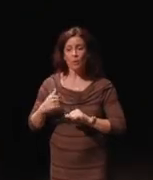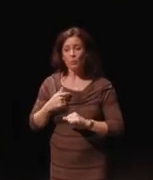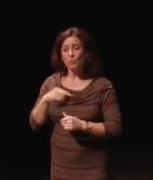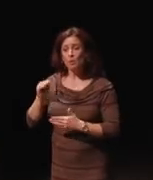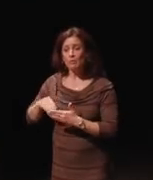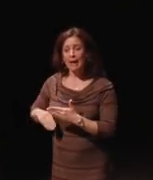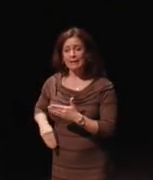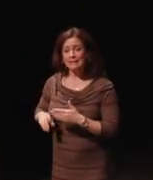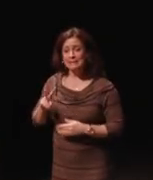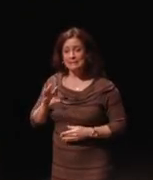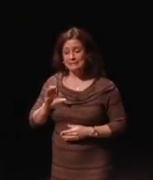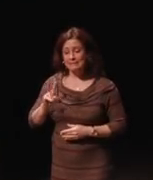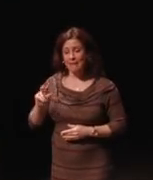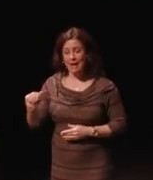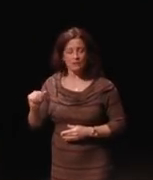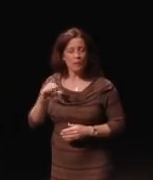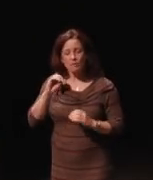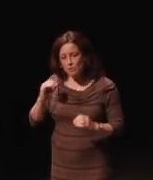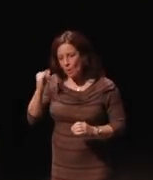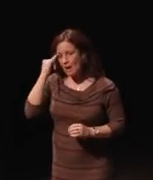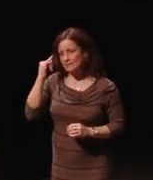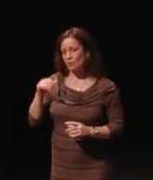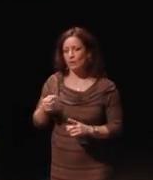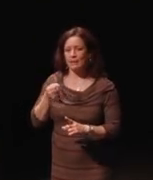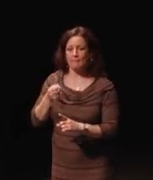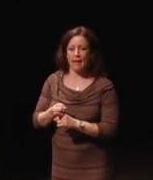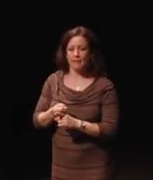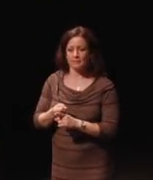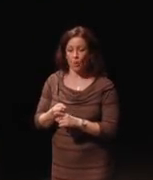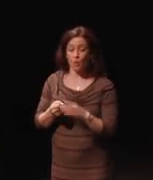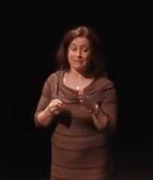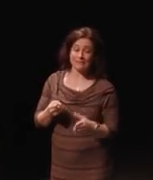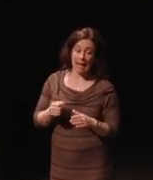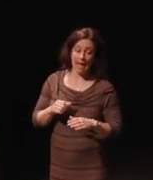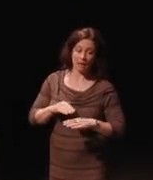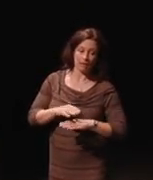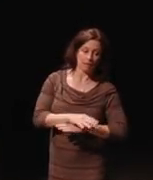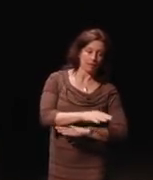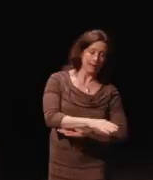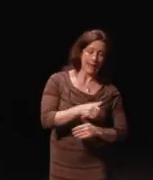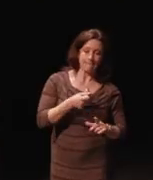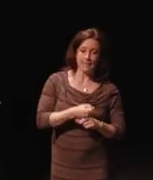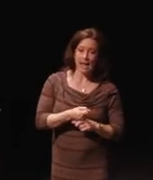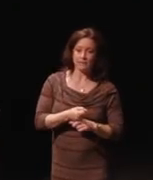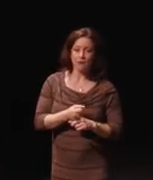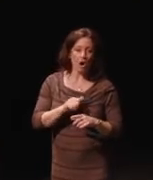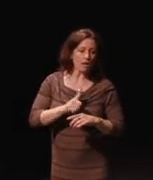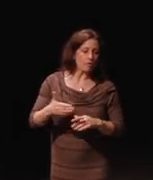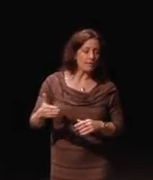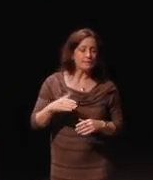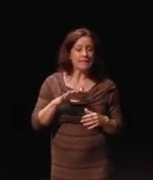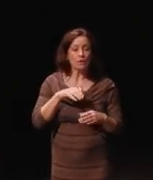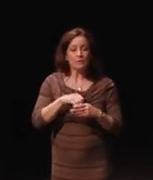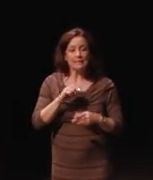no idea that this was going to have an impact, a side impact or tangential impact on other things including e-readers and gaming.